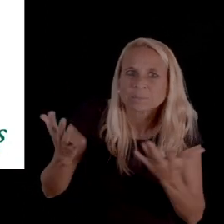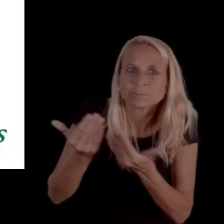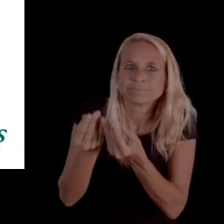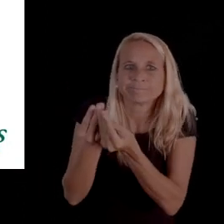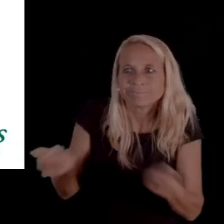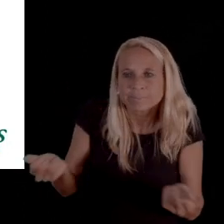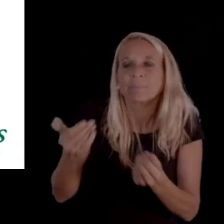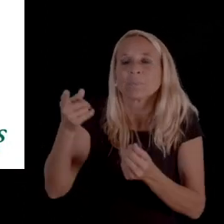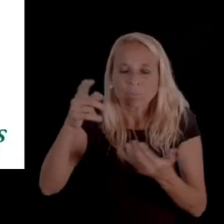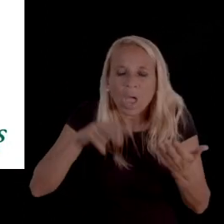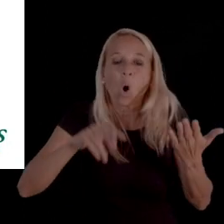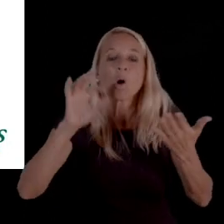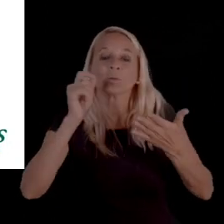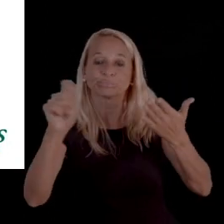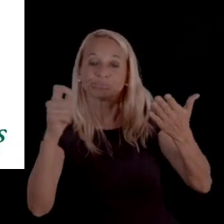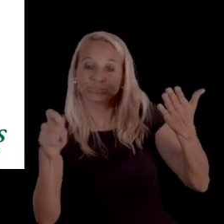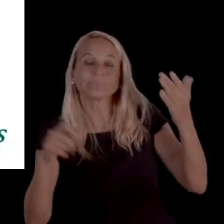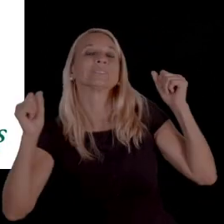before they make a formal decision."